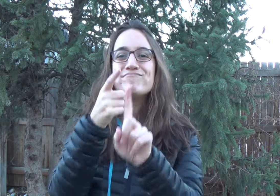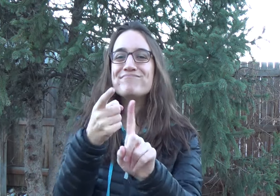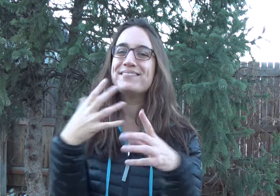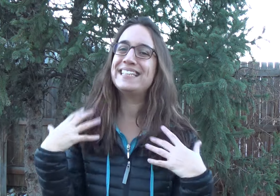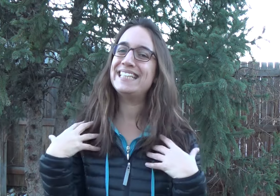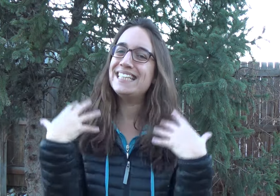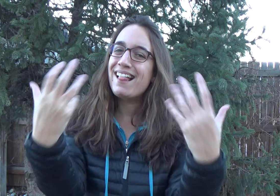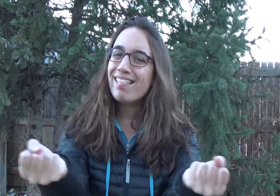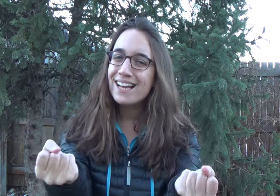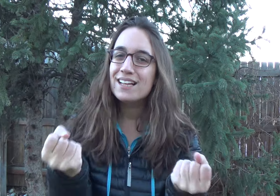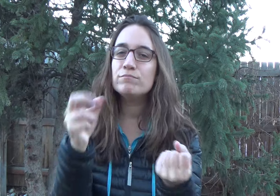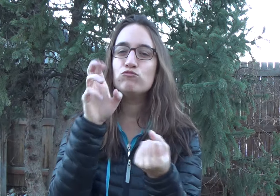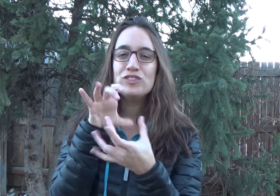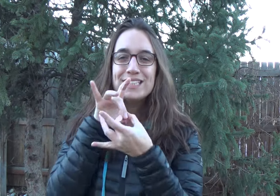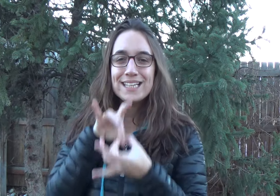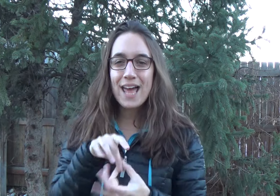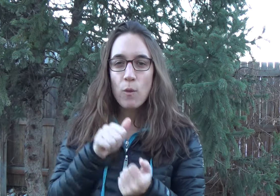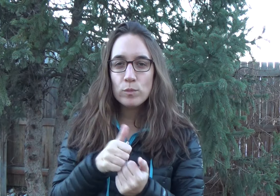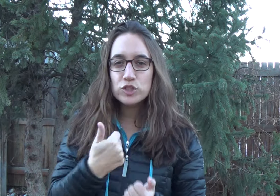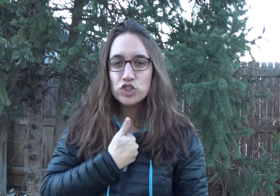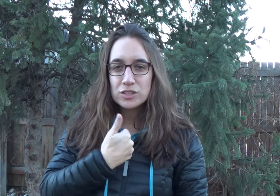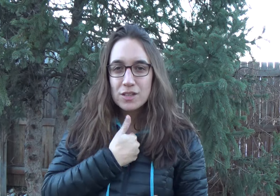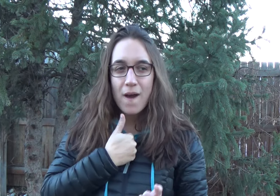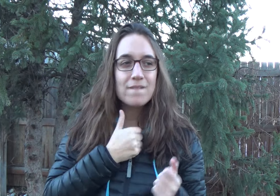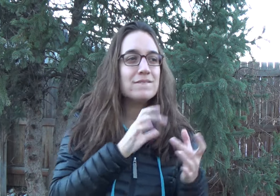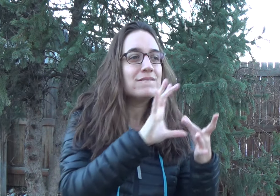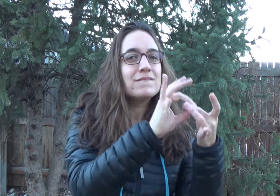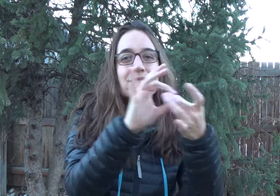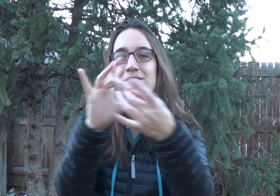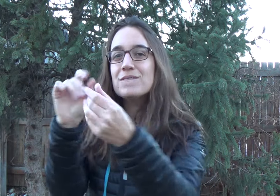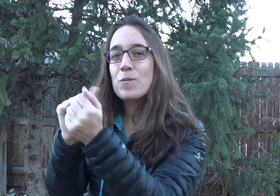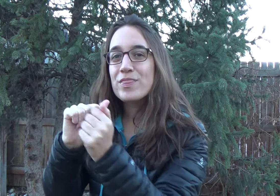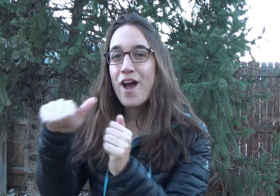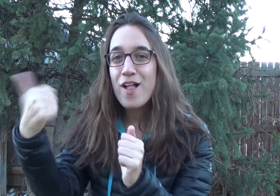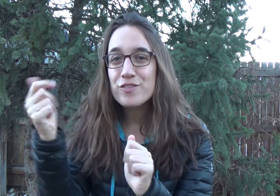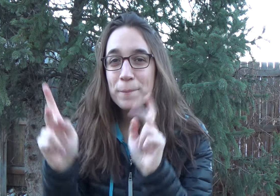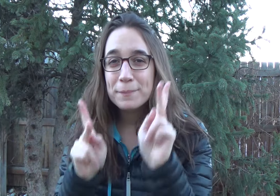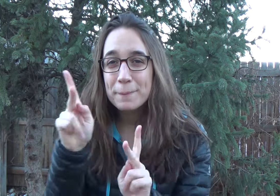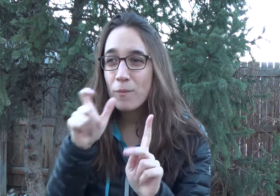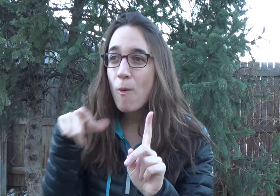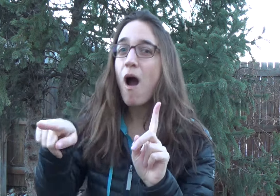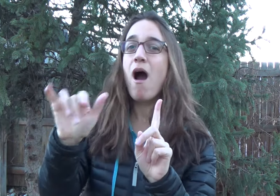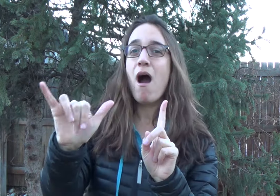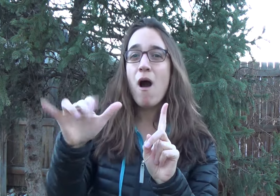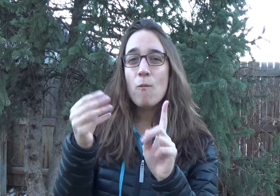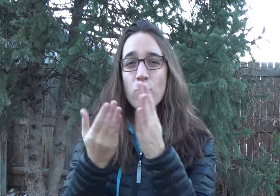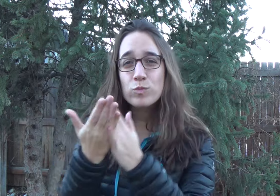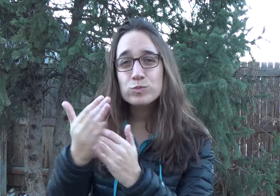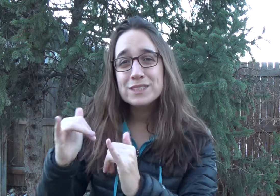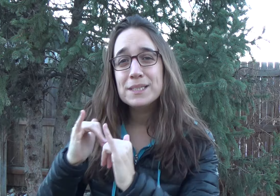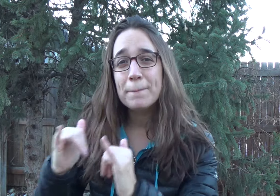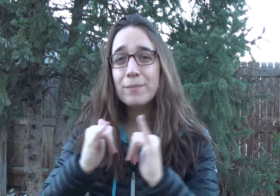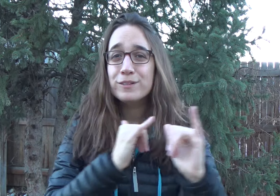The goal is healing, reconnecting with yourself and with others who have gone through similar experiences,